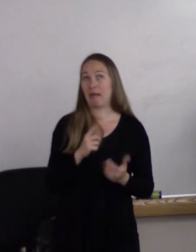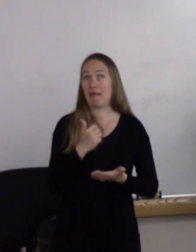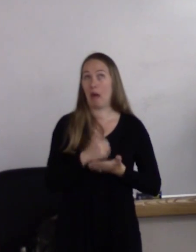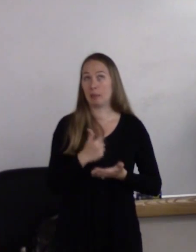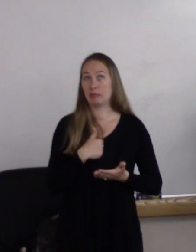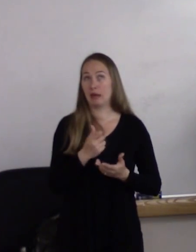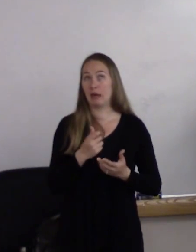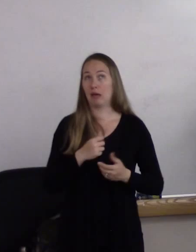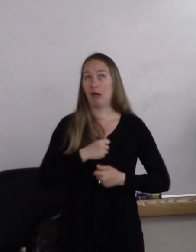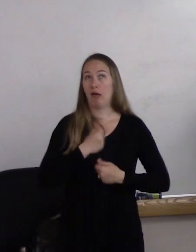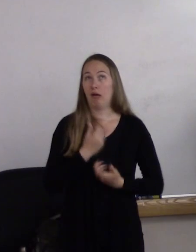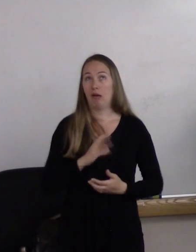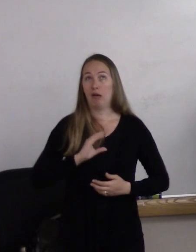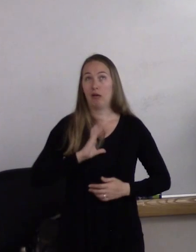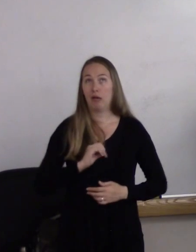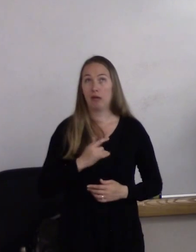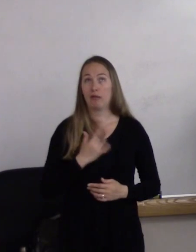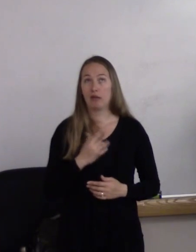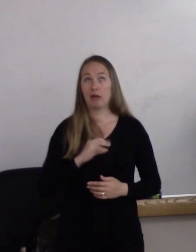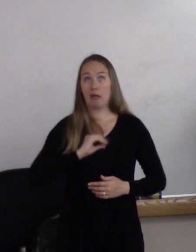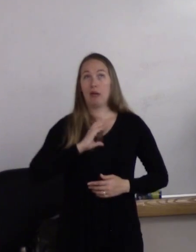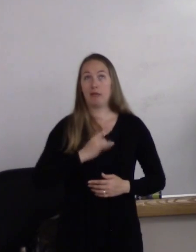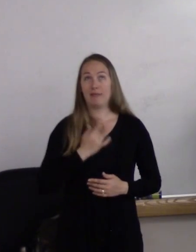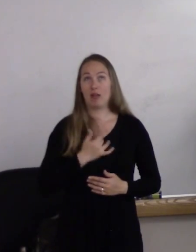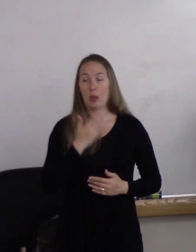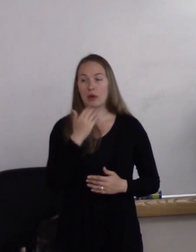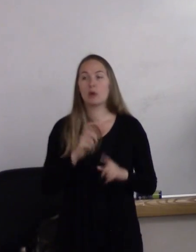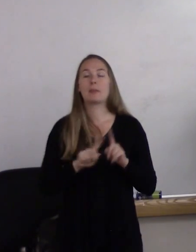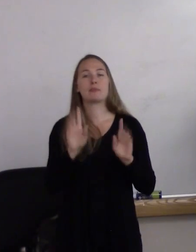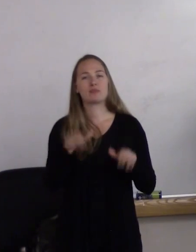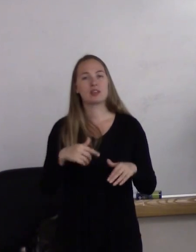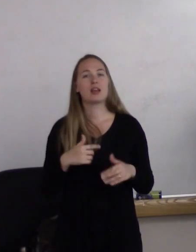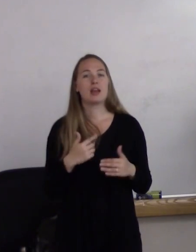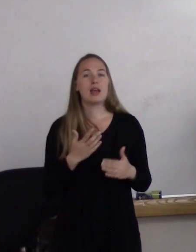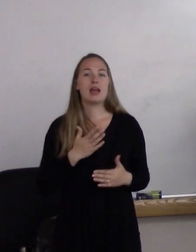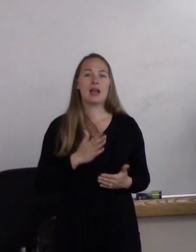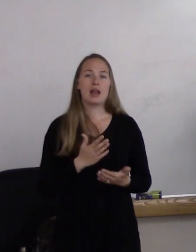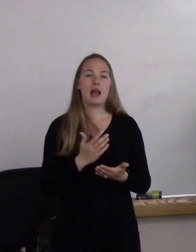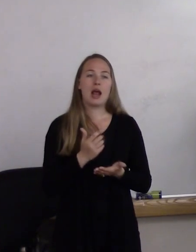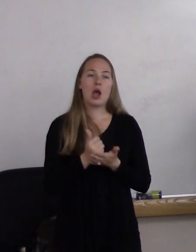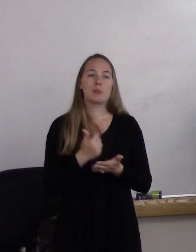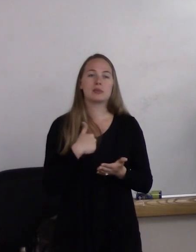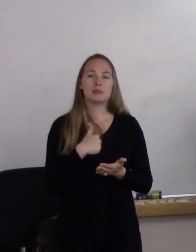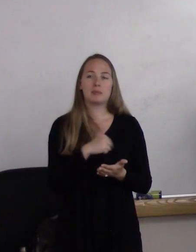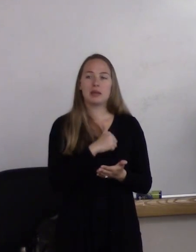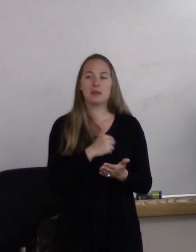But it's important for me to explain how babies are born and I do know how that happens